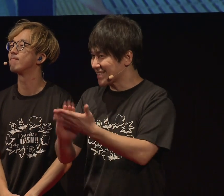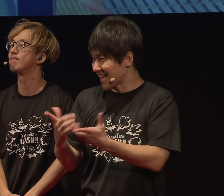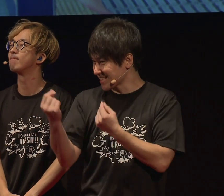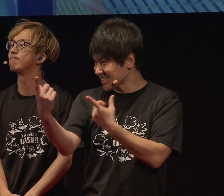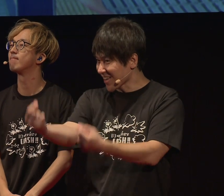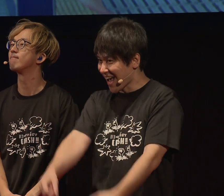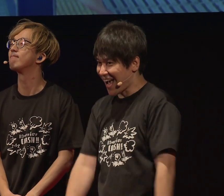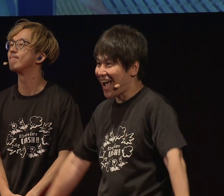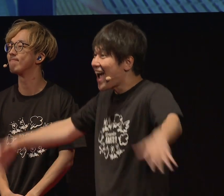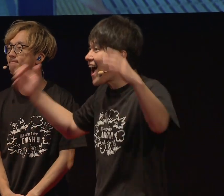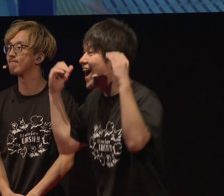sign language is perfect!